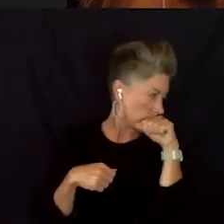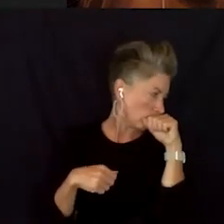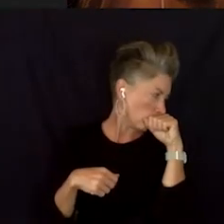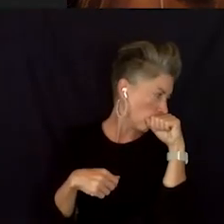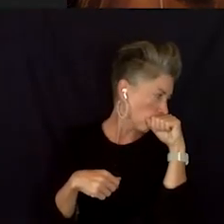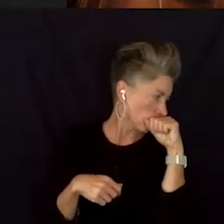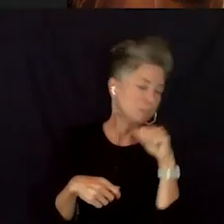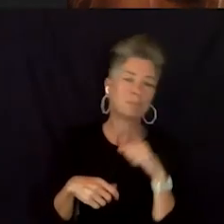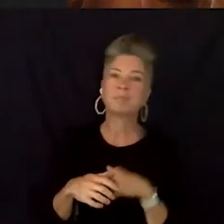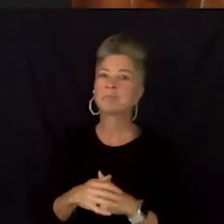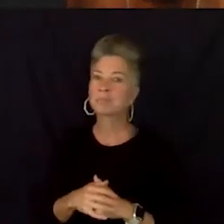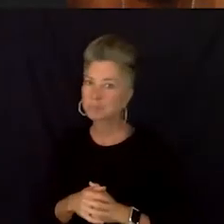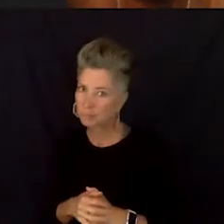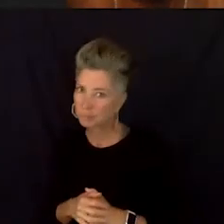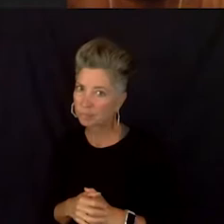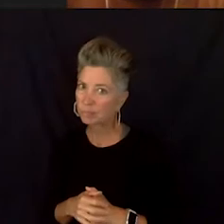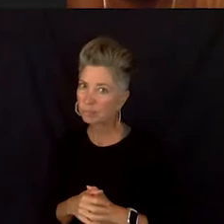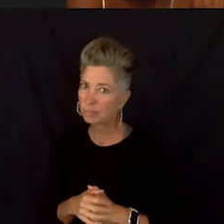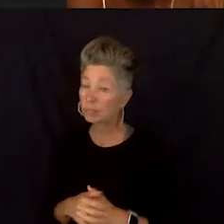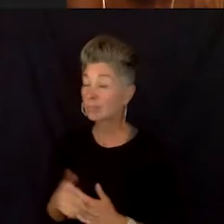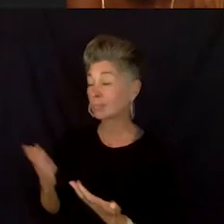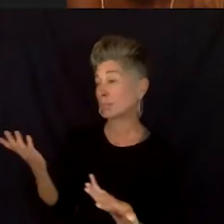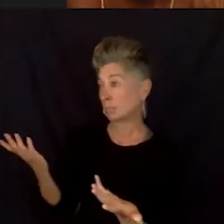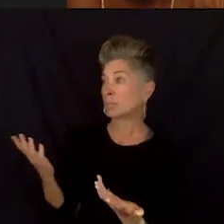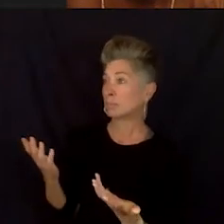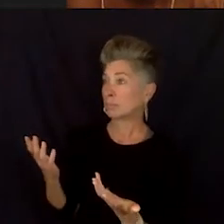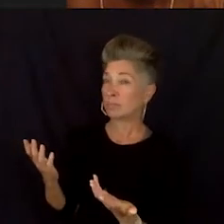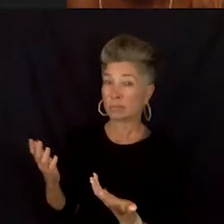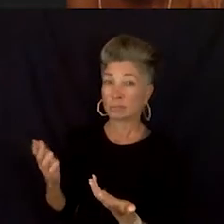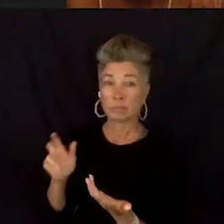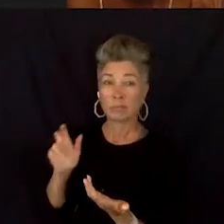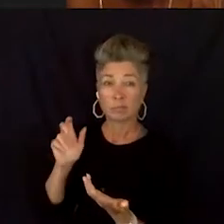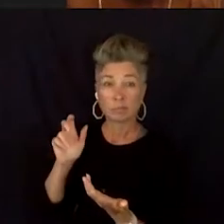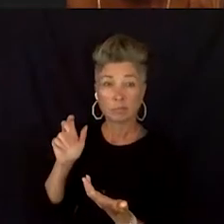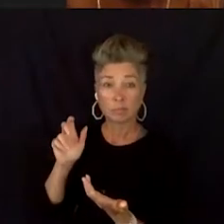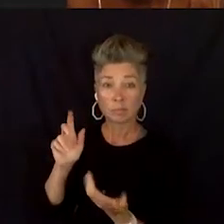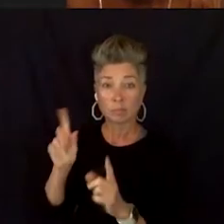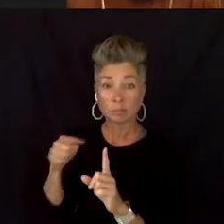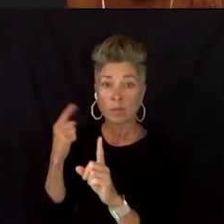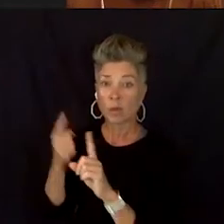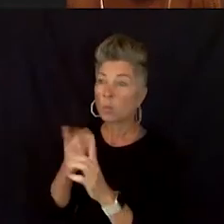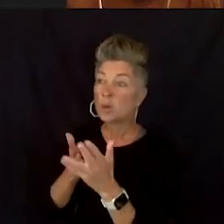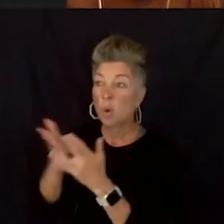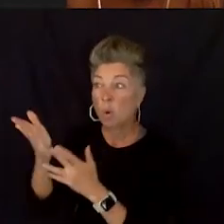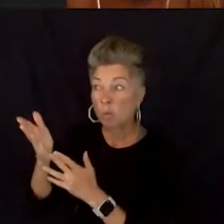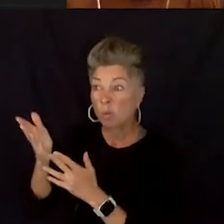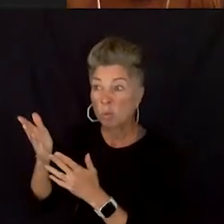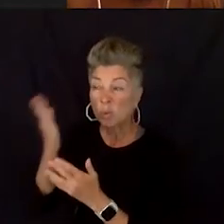we have, we... When you go through things in life, you have this theory that you think that you can get through life by yourself.